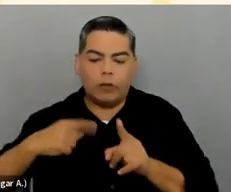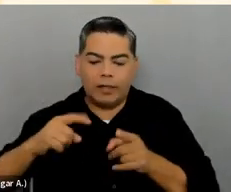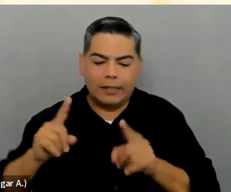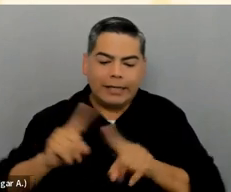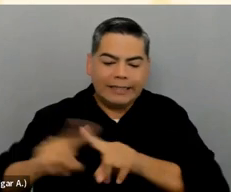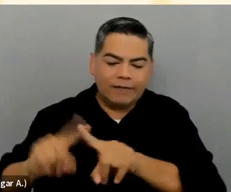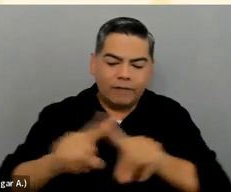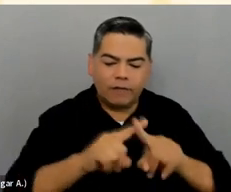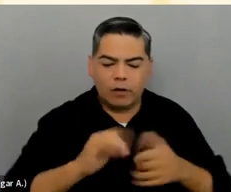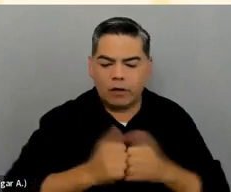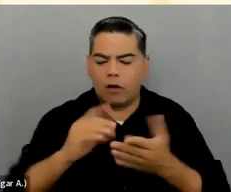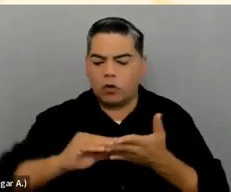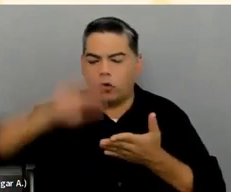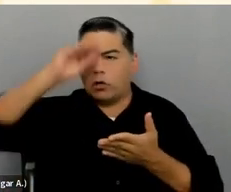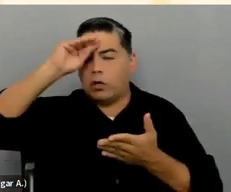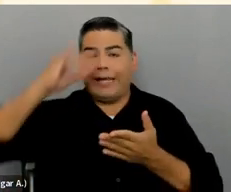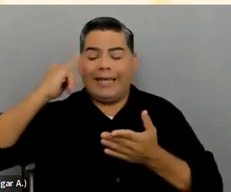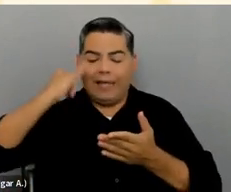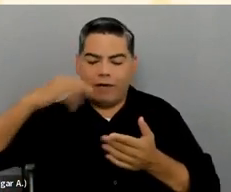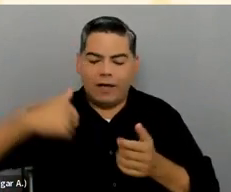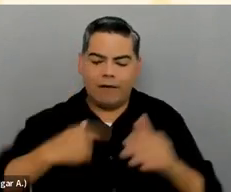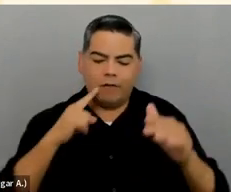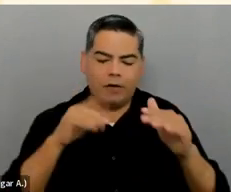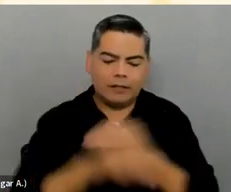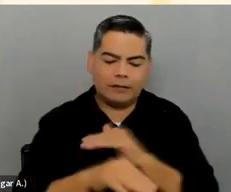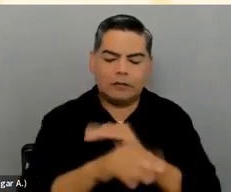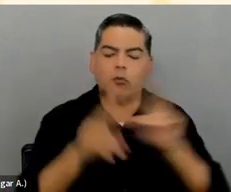So if you're building an accessible WordPress theme